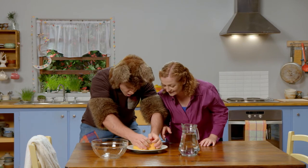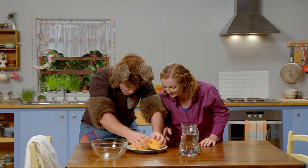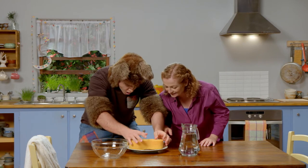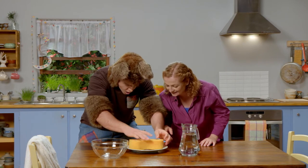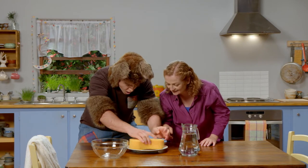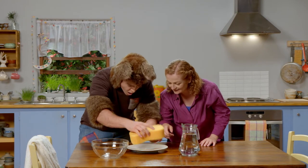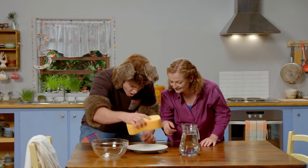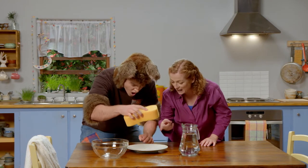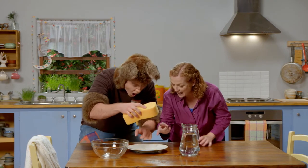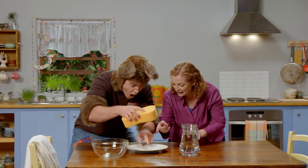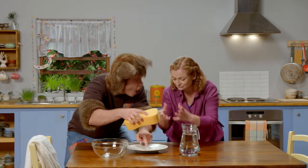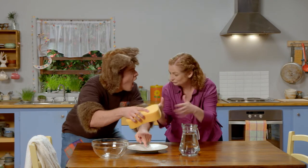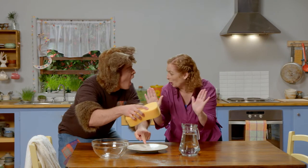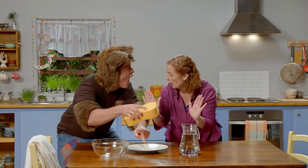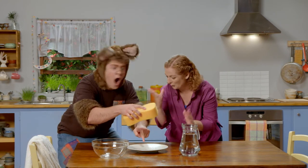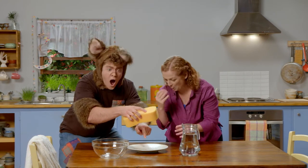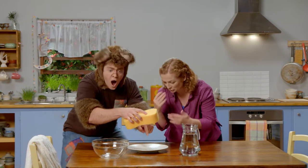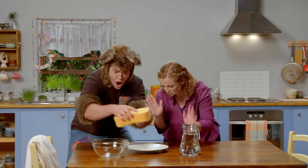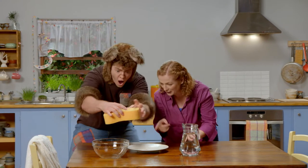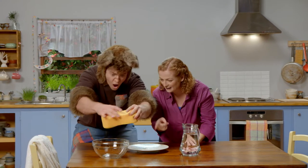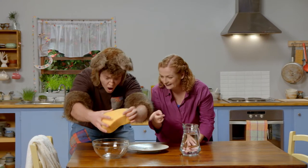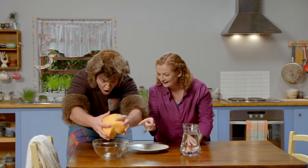Wow! The water's gone …